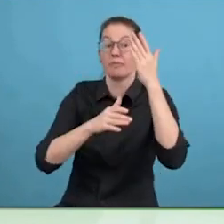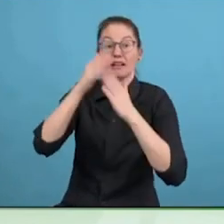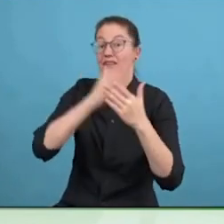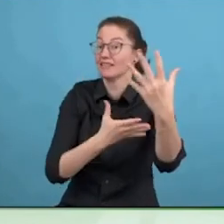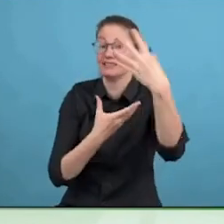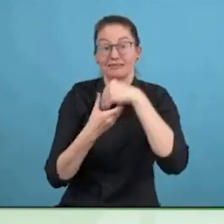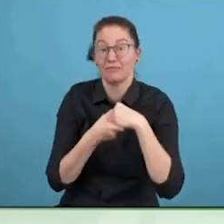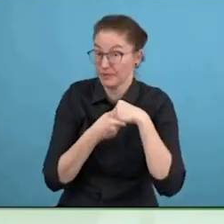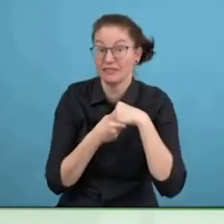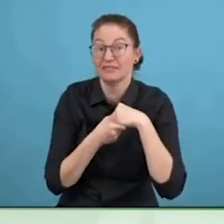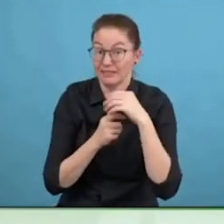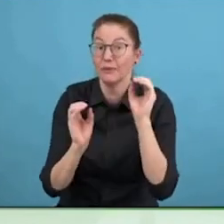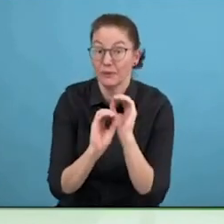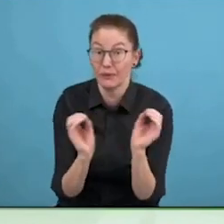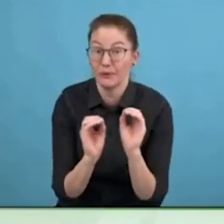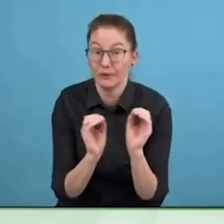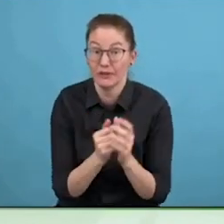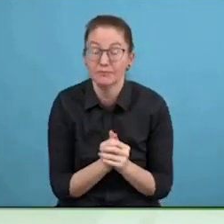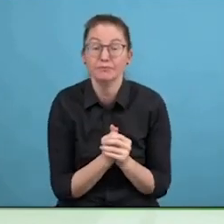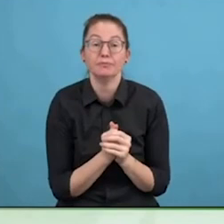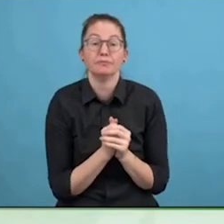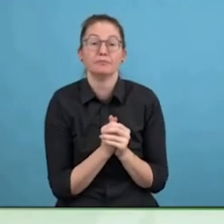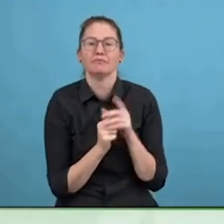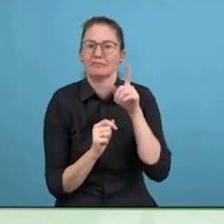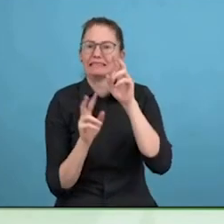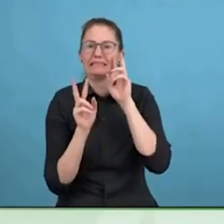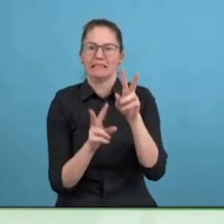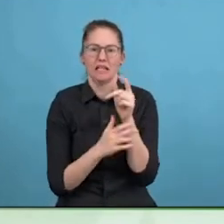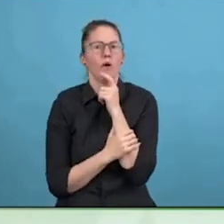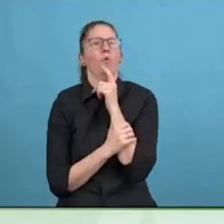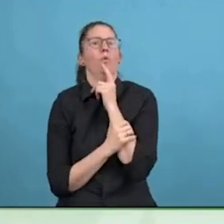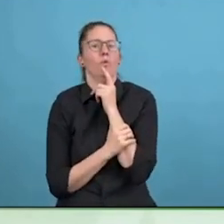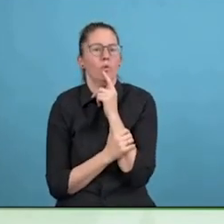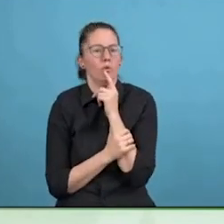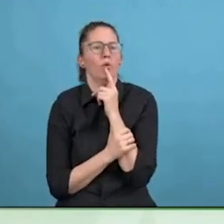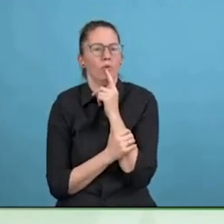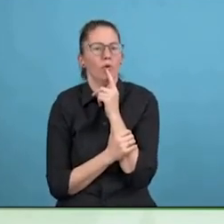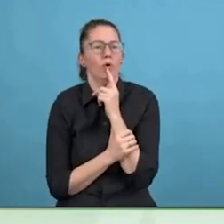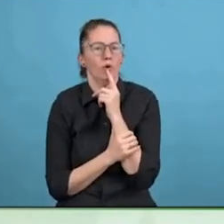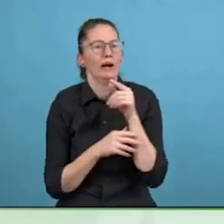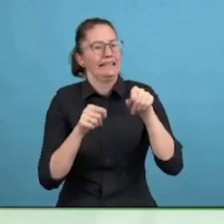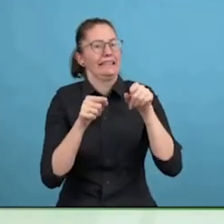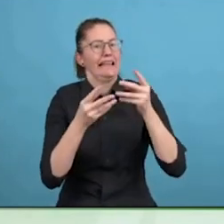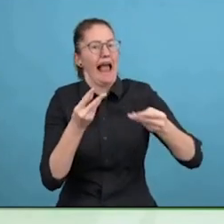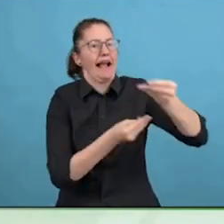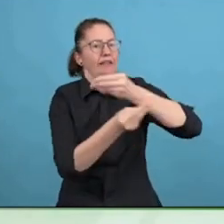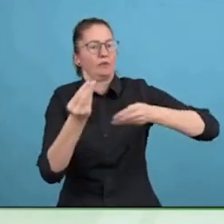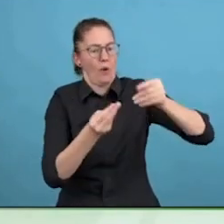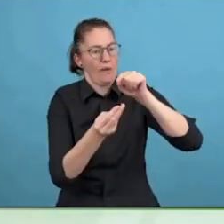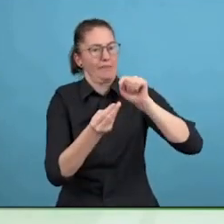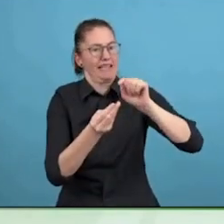World Economic Forum. At the World Economic Forum, we also talked about the purple